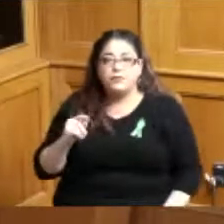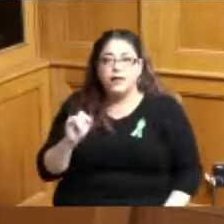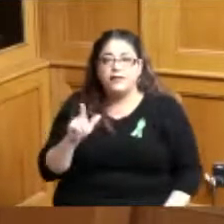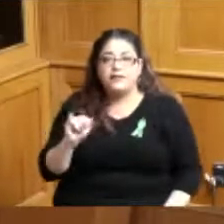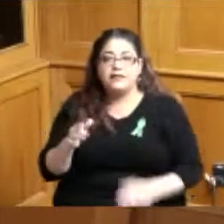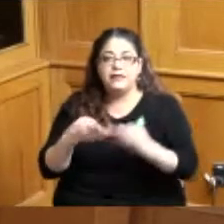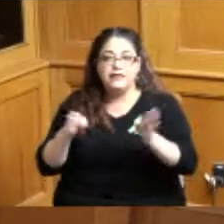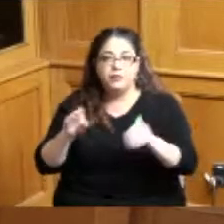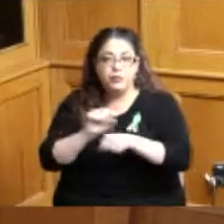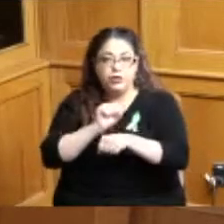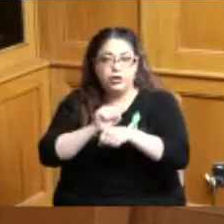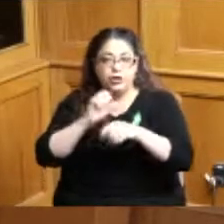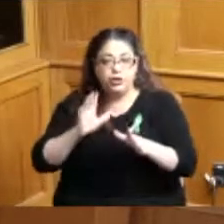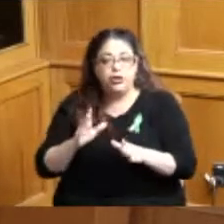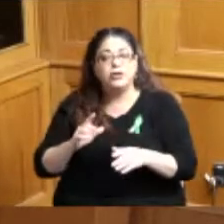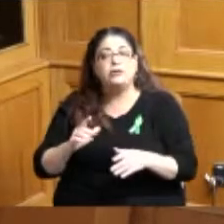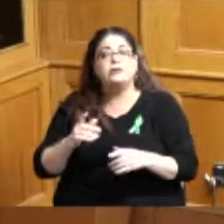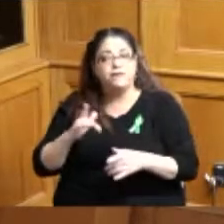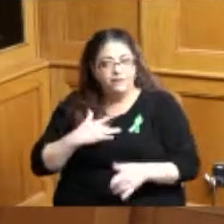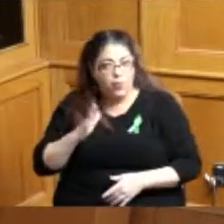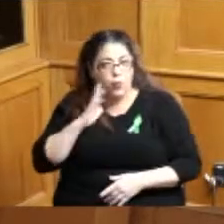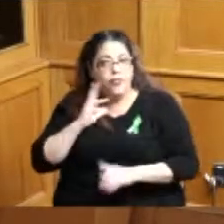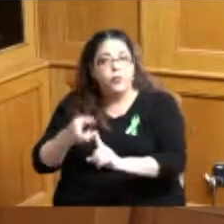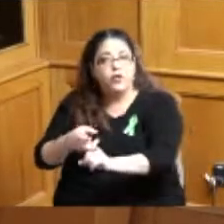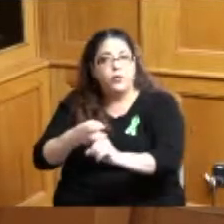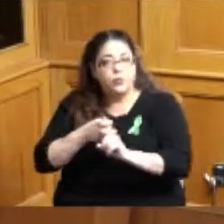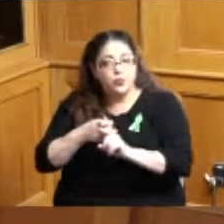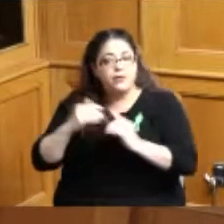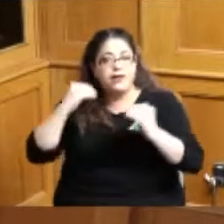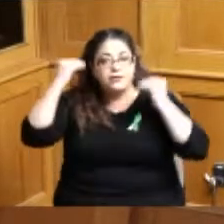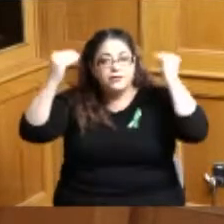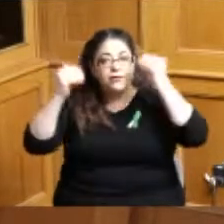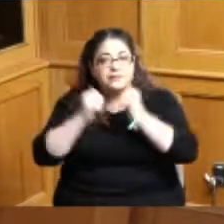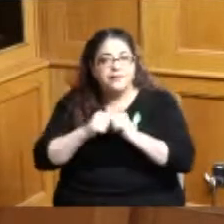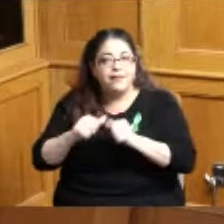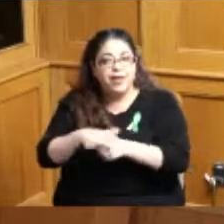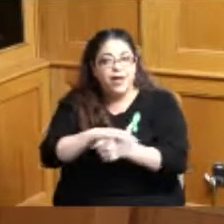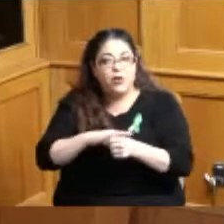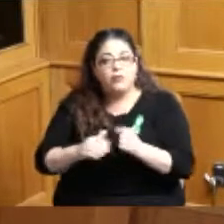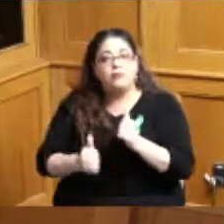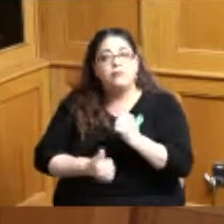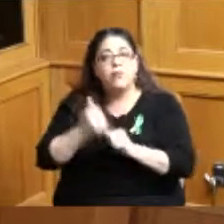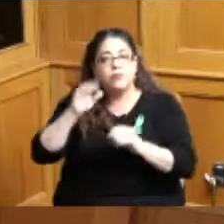we'll recruit adults from the area with a focus on those most in need we will also work